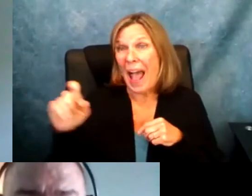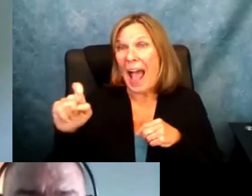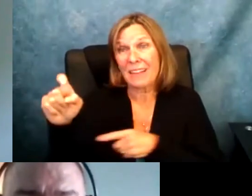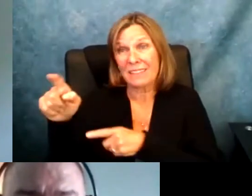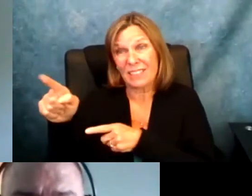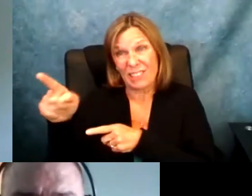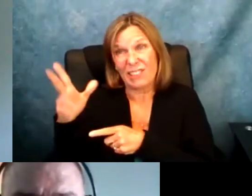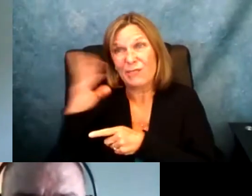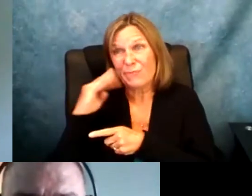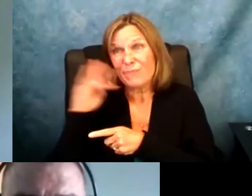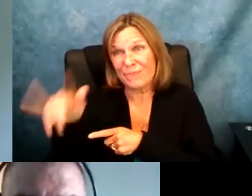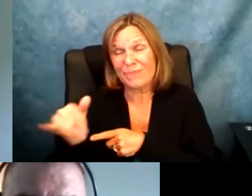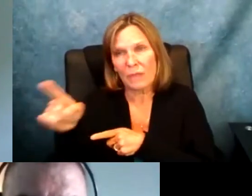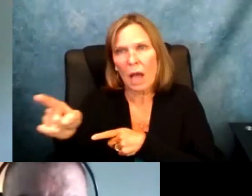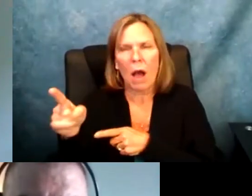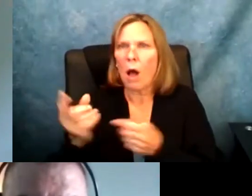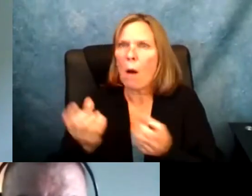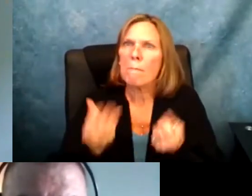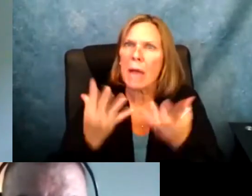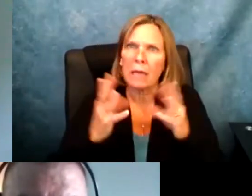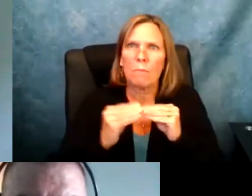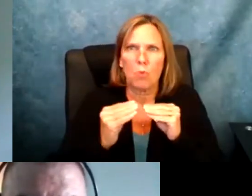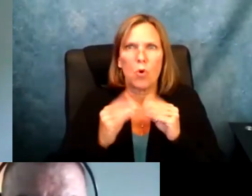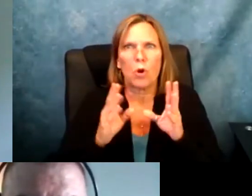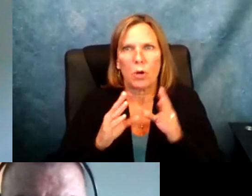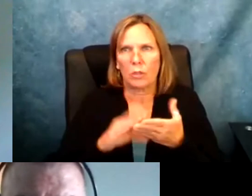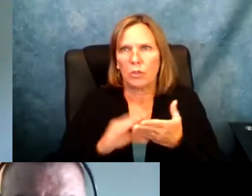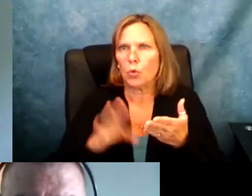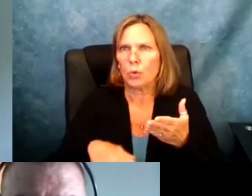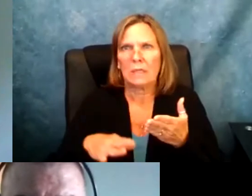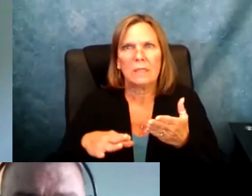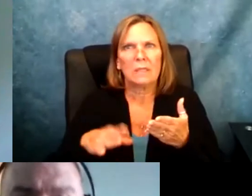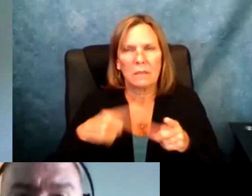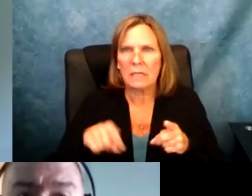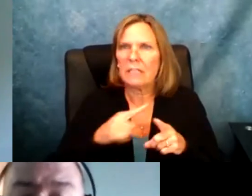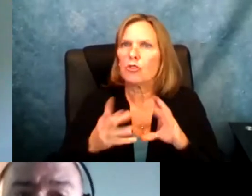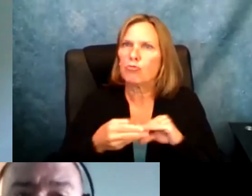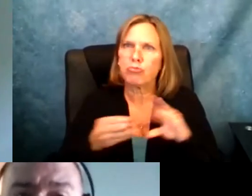much as we heard Alex how advocacy has been for him as a student, there are more of my